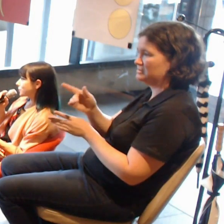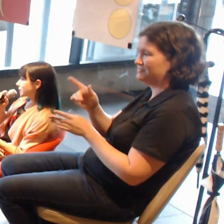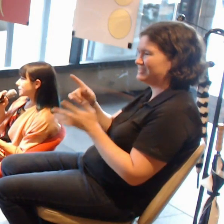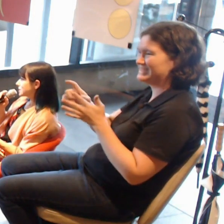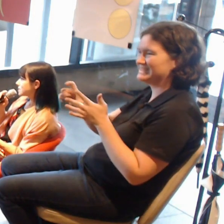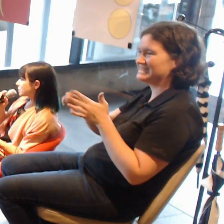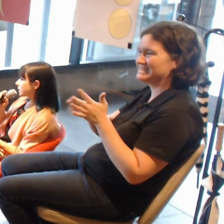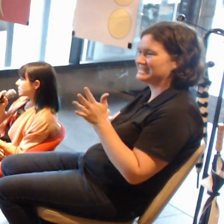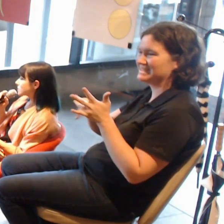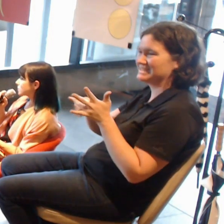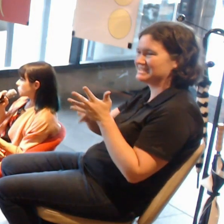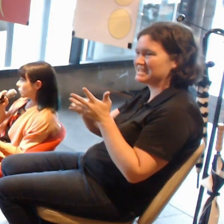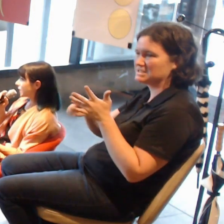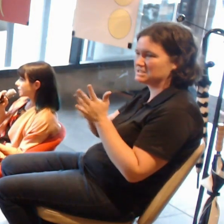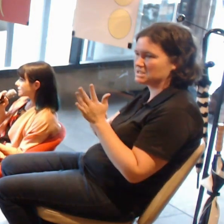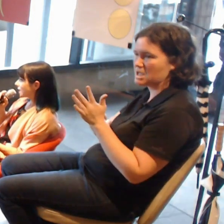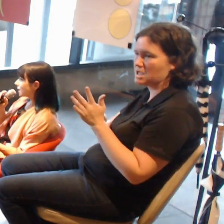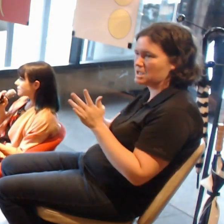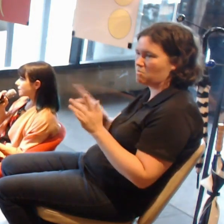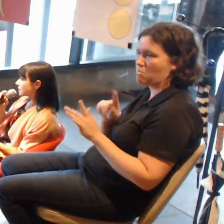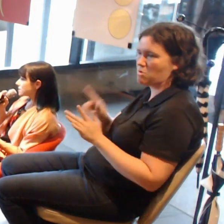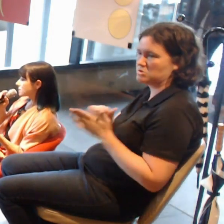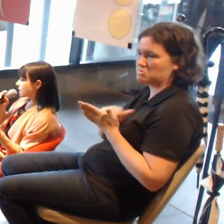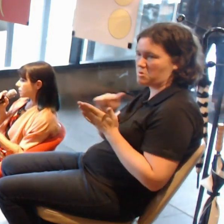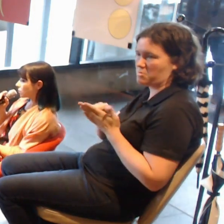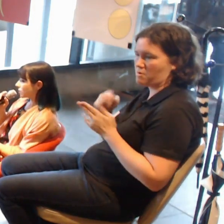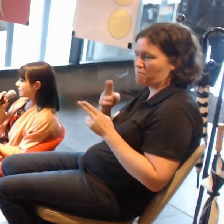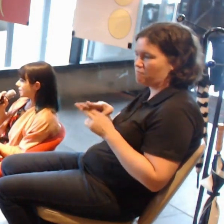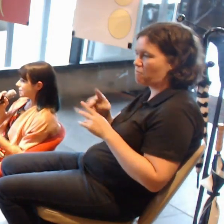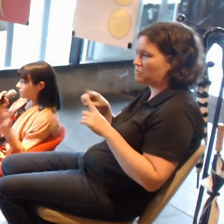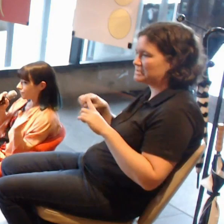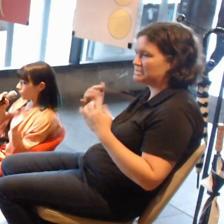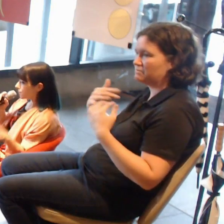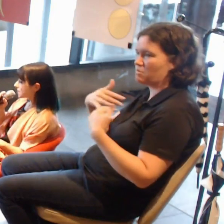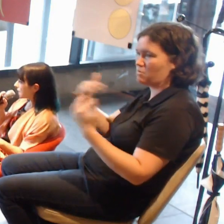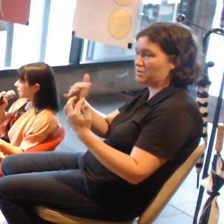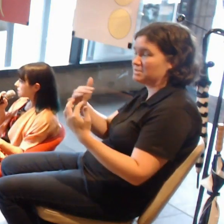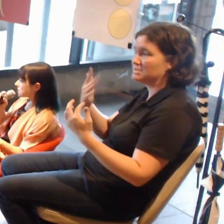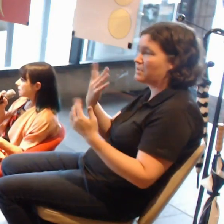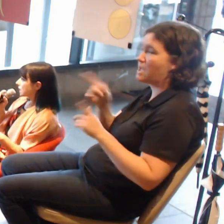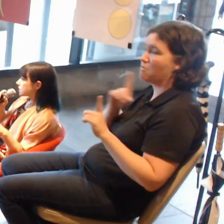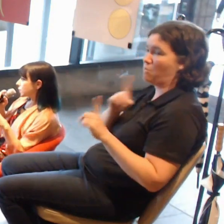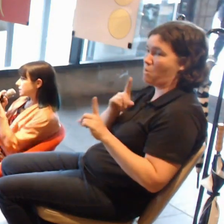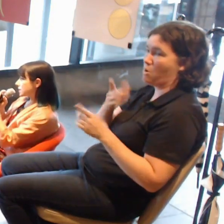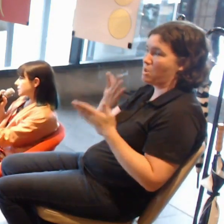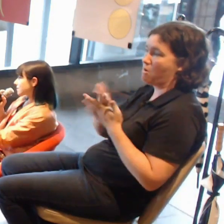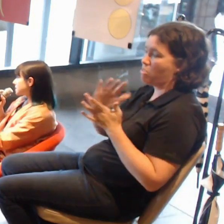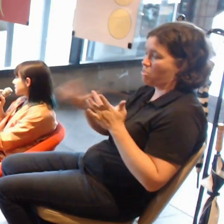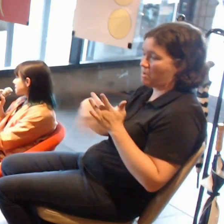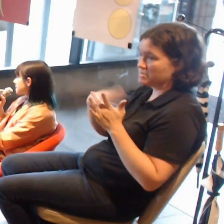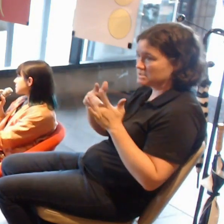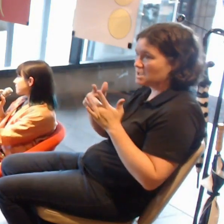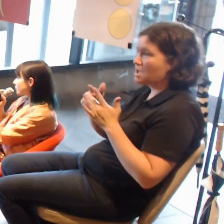We just use warning signs. Warning signs on the website, at the ticket desk before you buy your ticket,